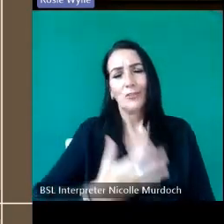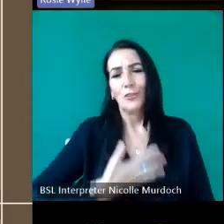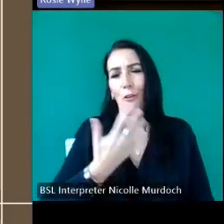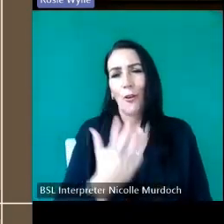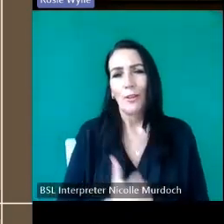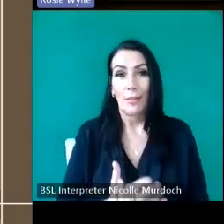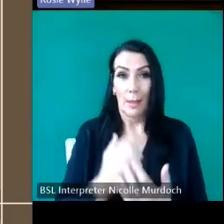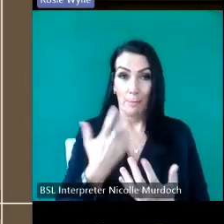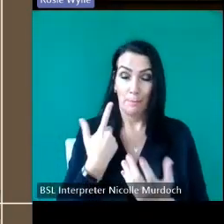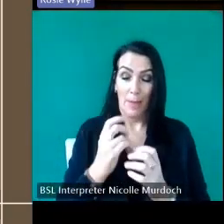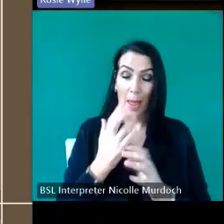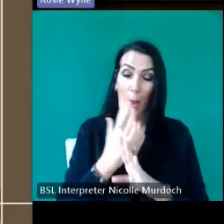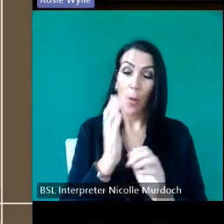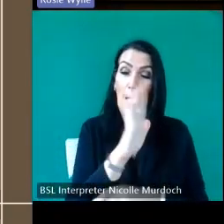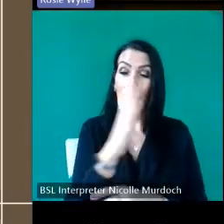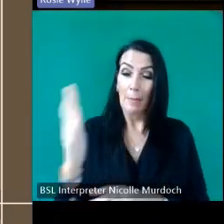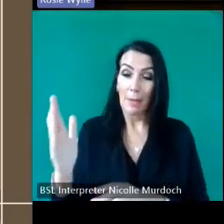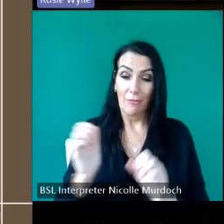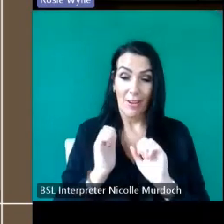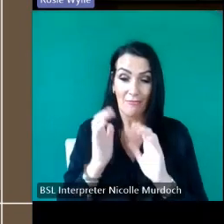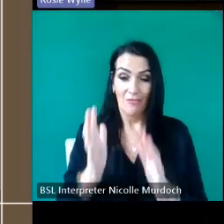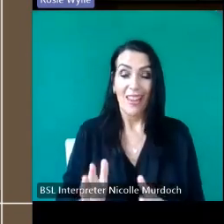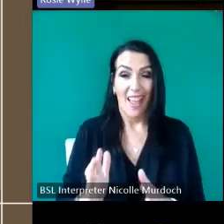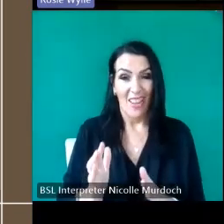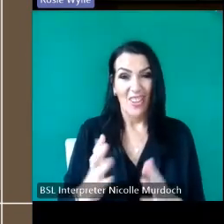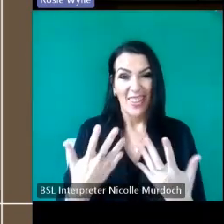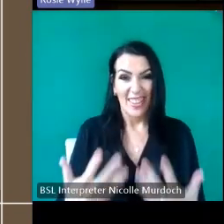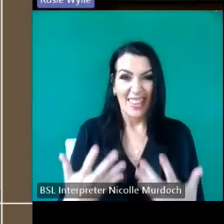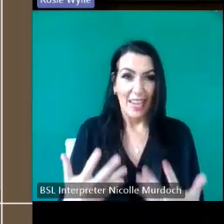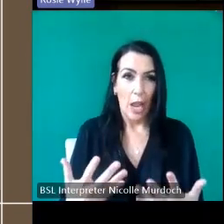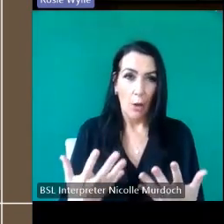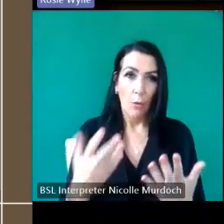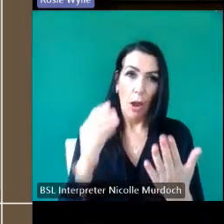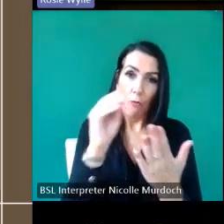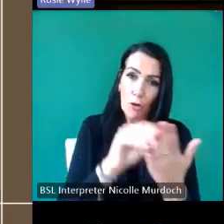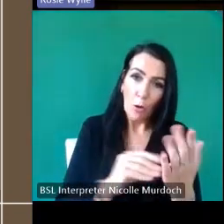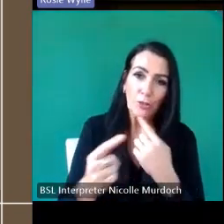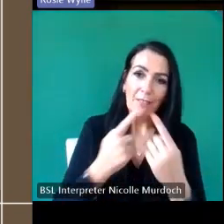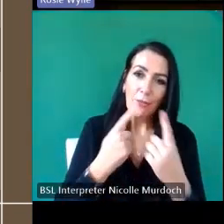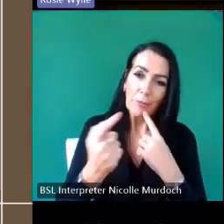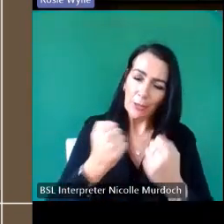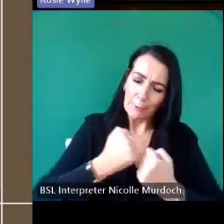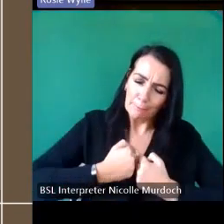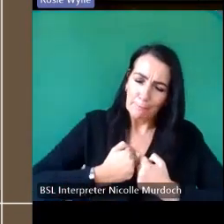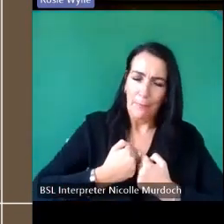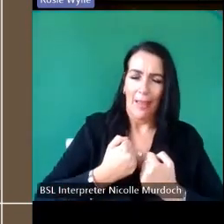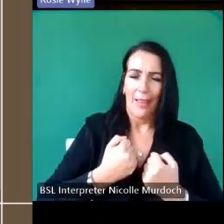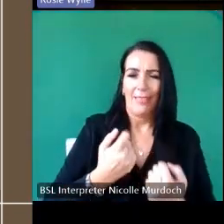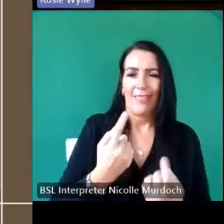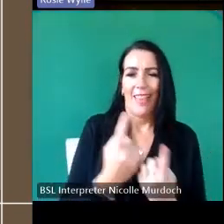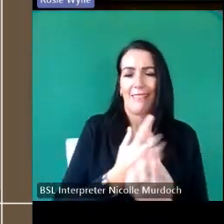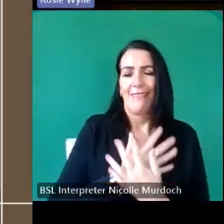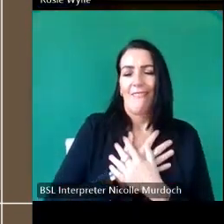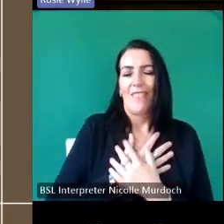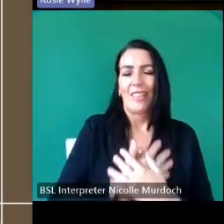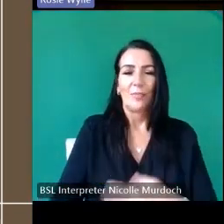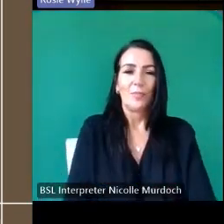you've heard of catalog and recording information is right up my street uh next slide please so I